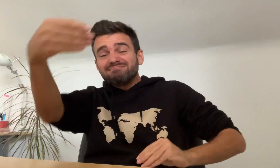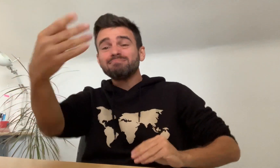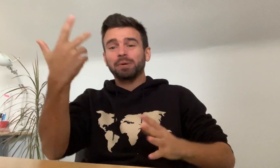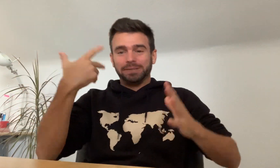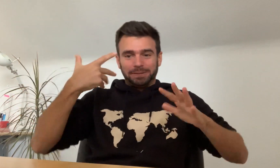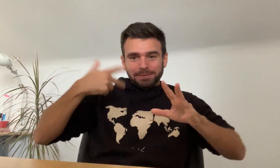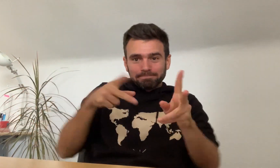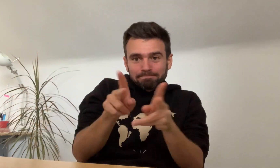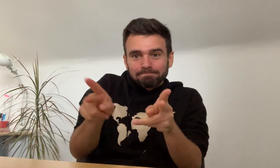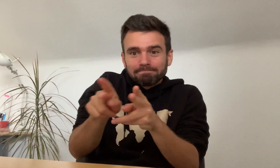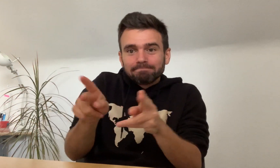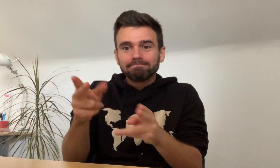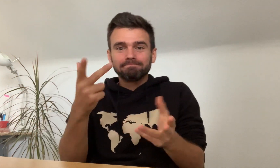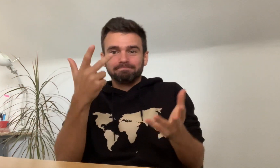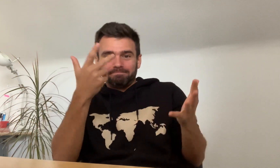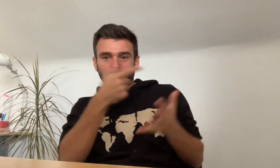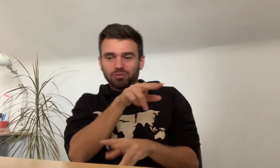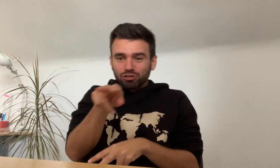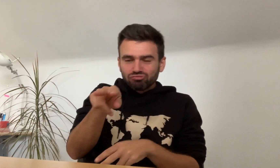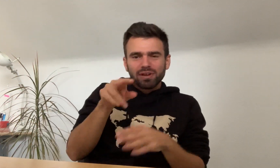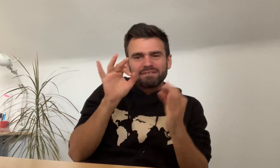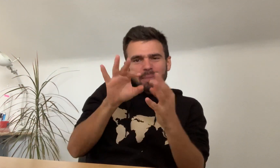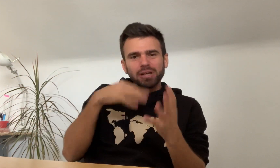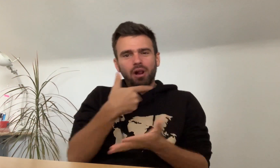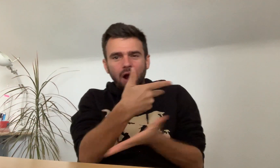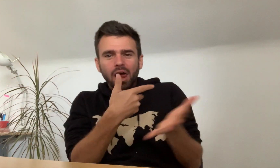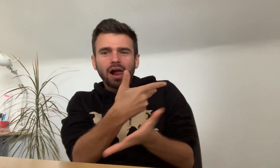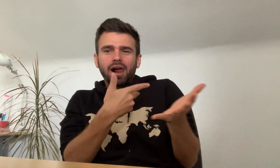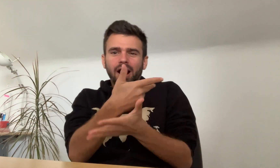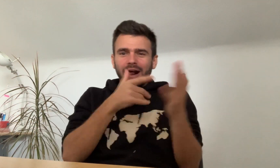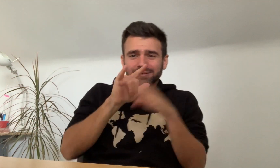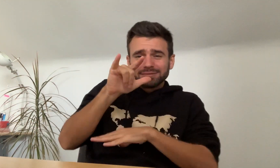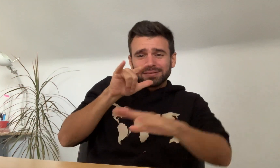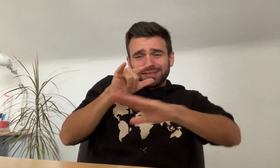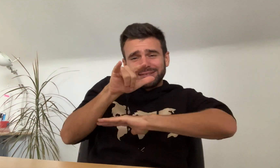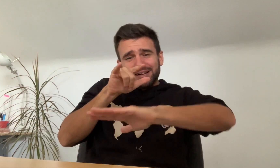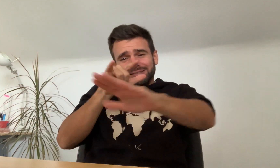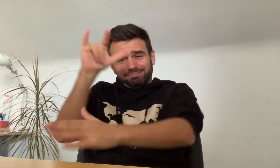to edit videos and he shared feedback.